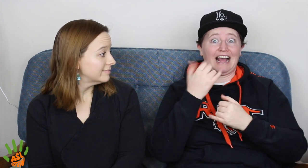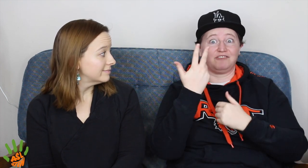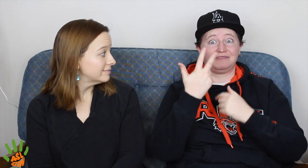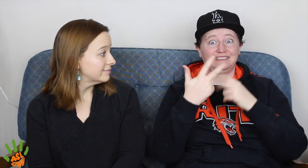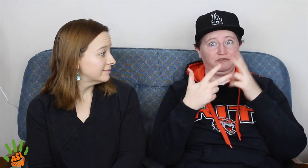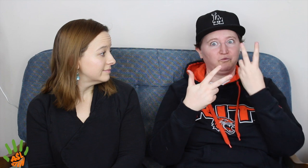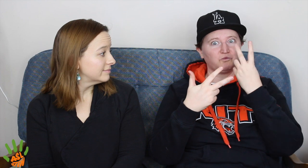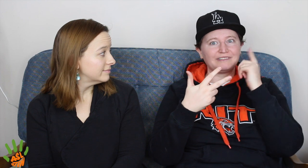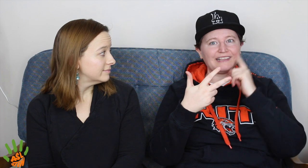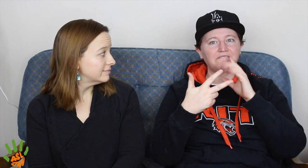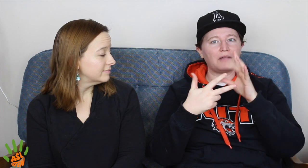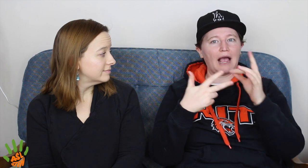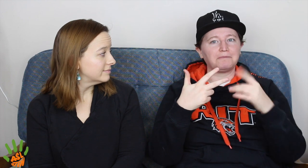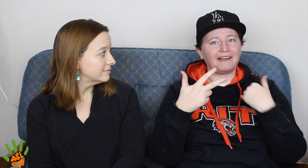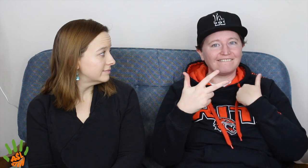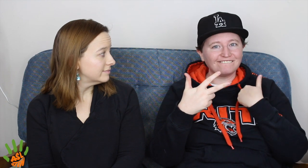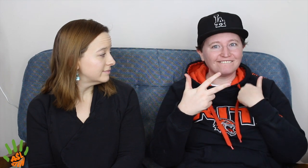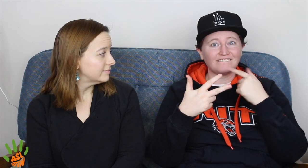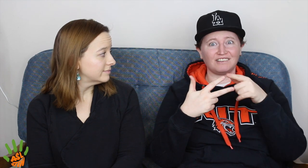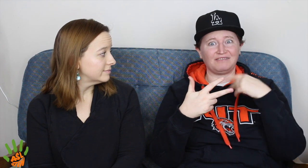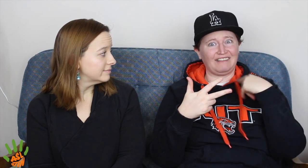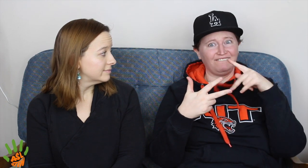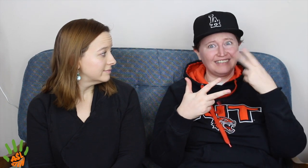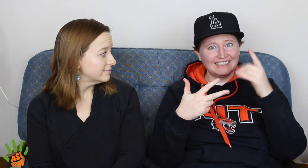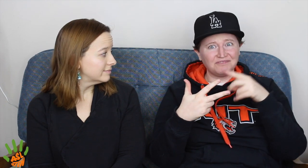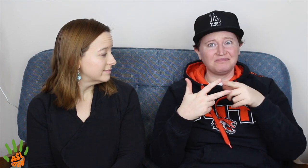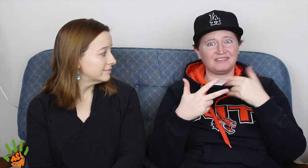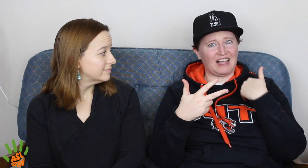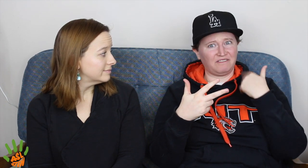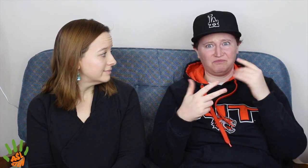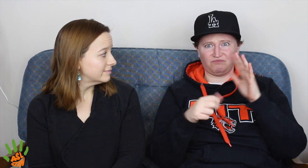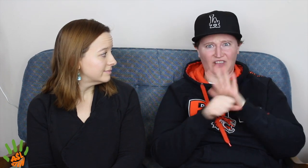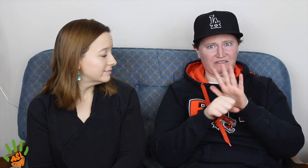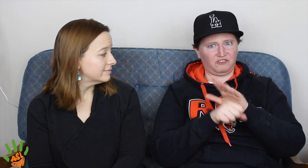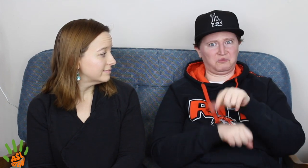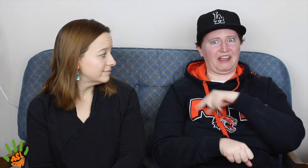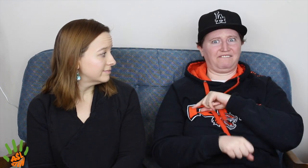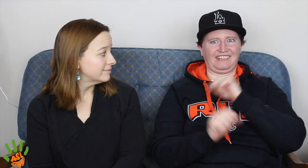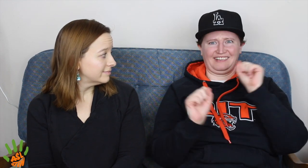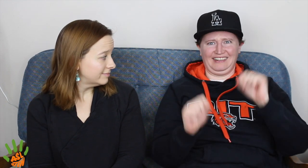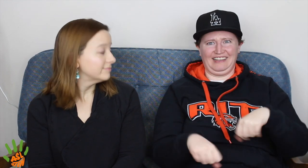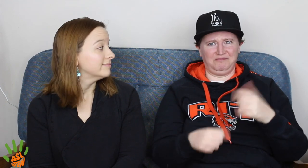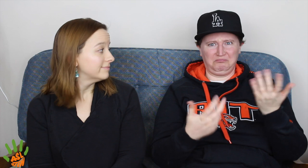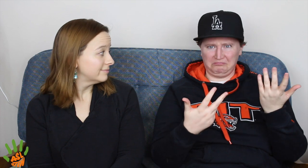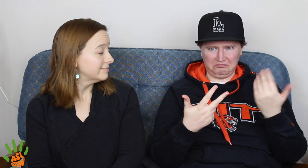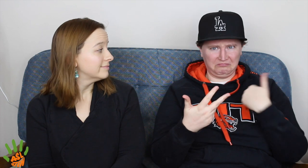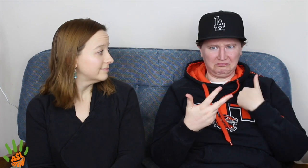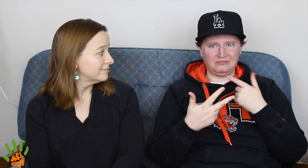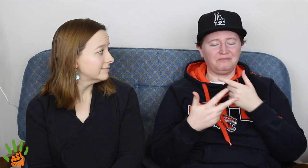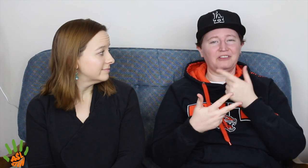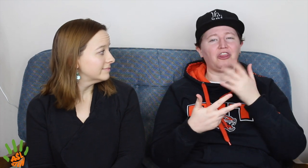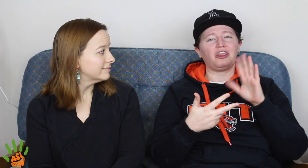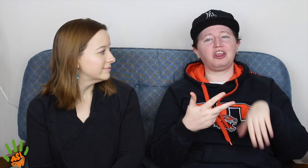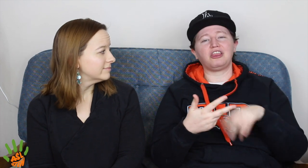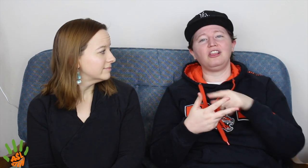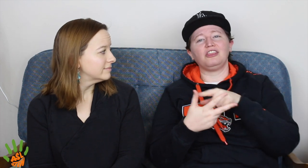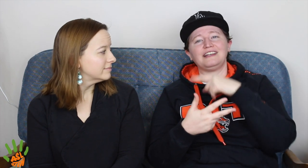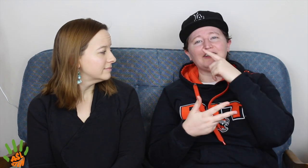And, like she said, 2 of the final candidates were deaf. They had PhDs. They were well qualified for the position,